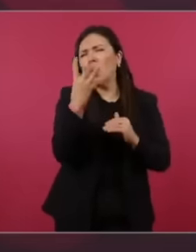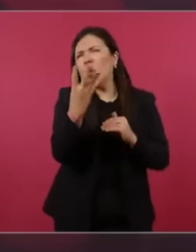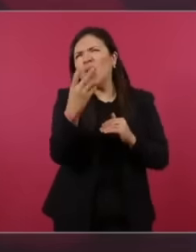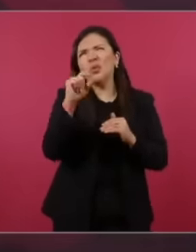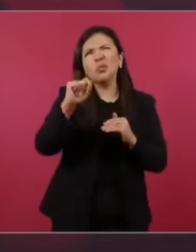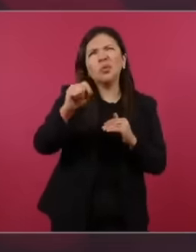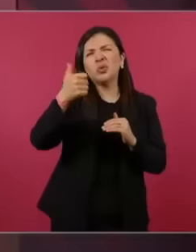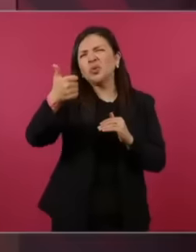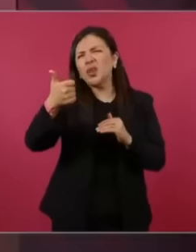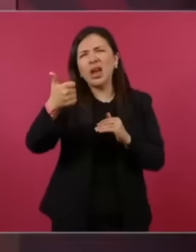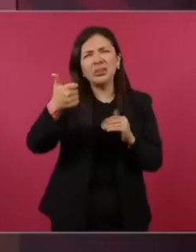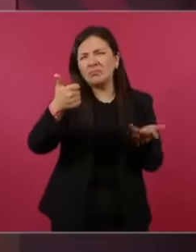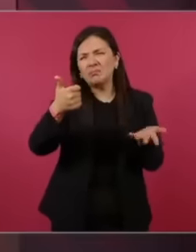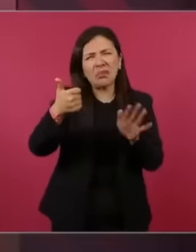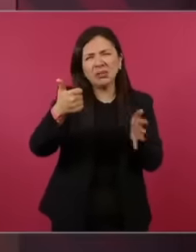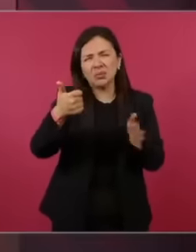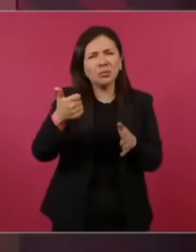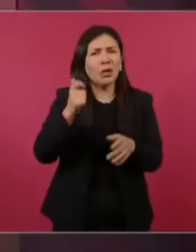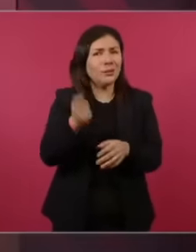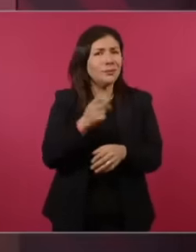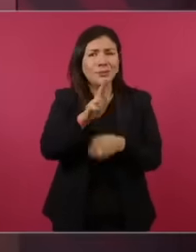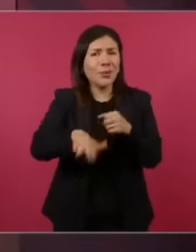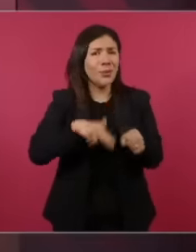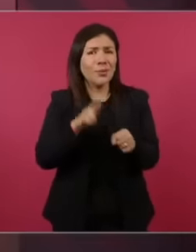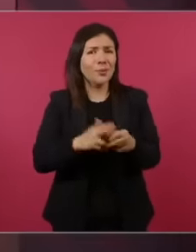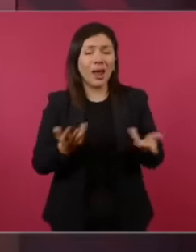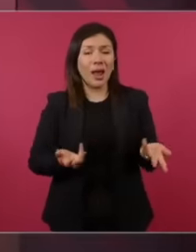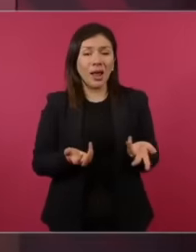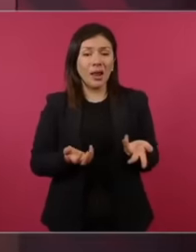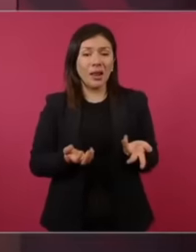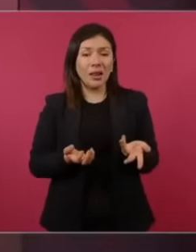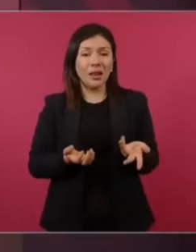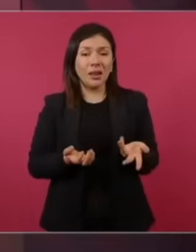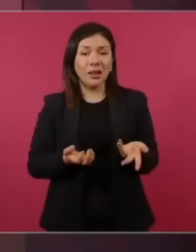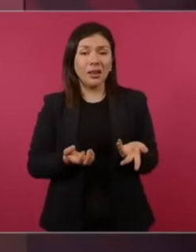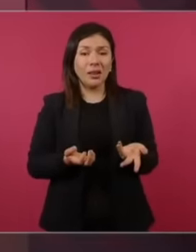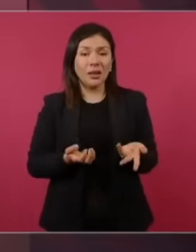normal.